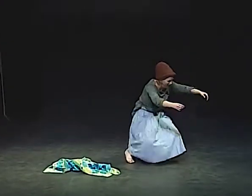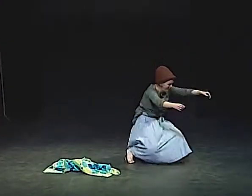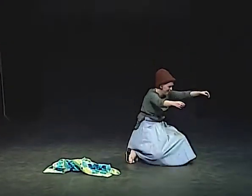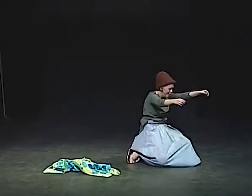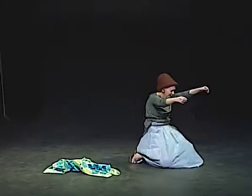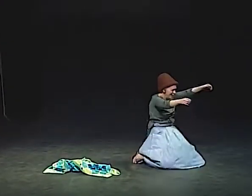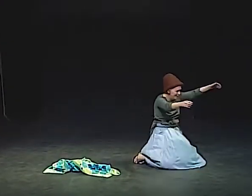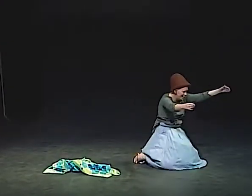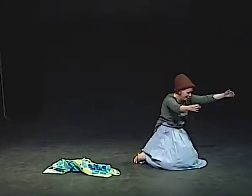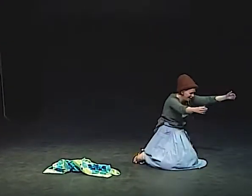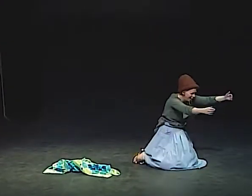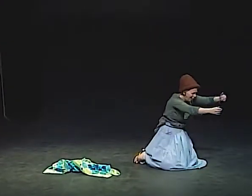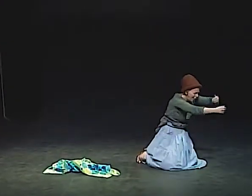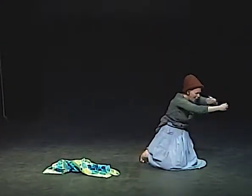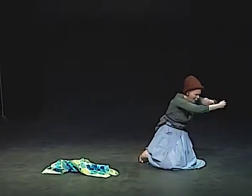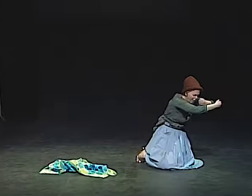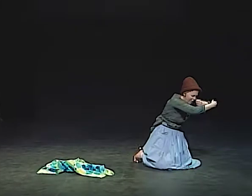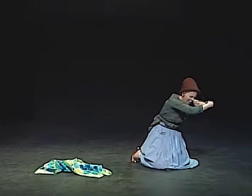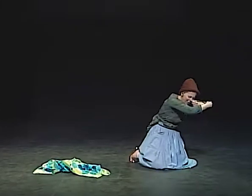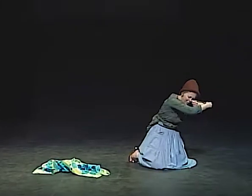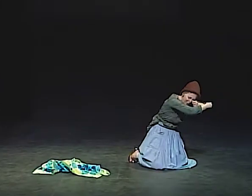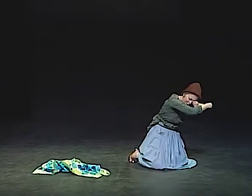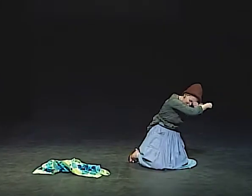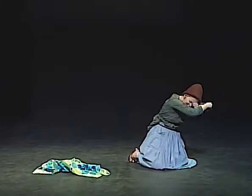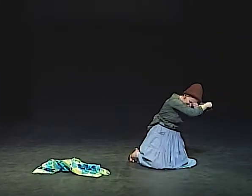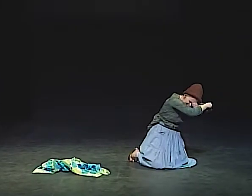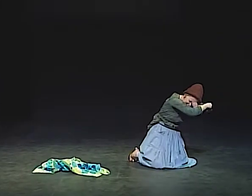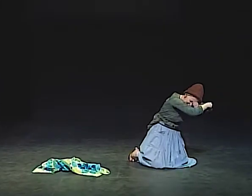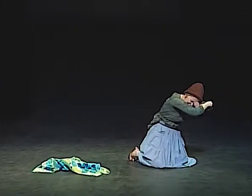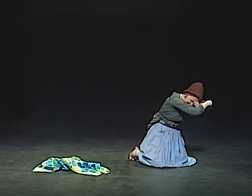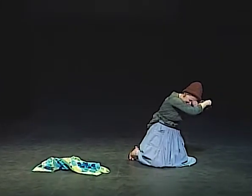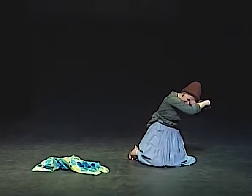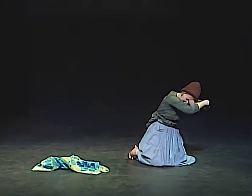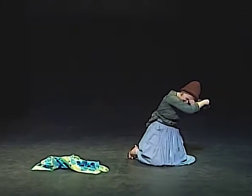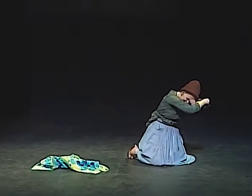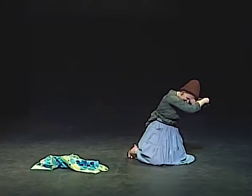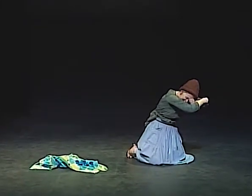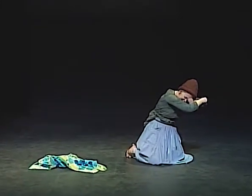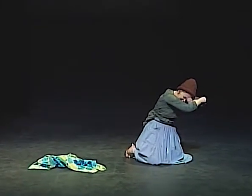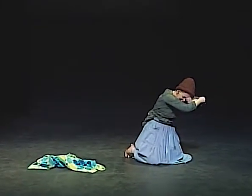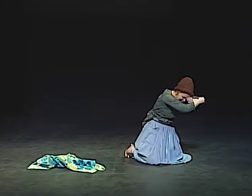"COME HERE," SHE SAID. AND WE EMBRACED EACH OTHER, THIS LITTLE GIRL AND I.